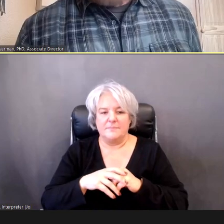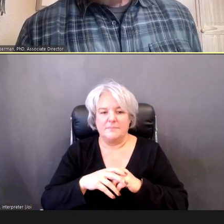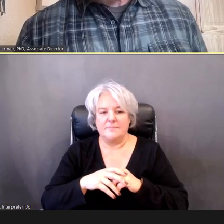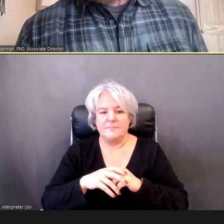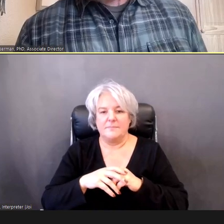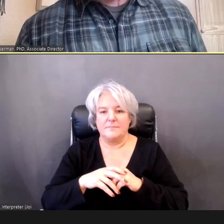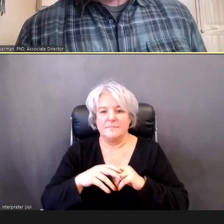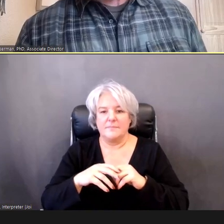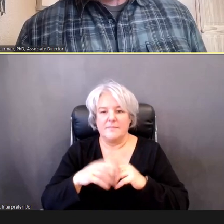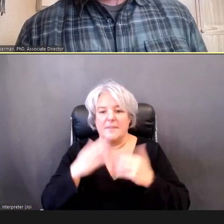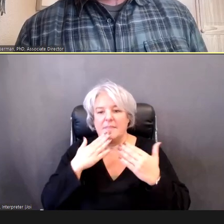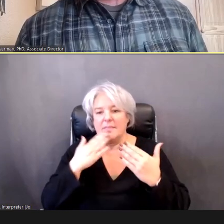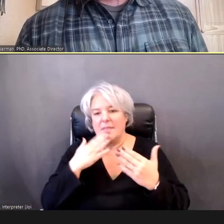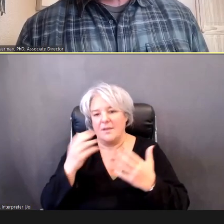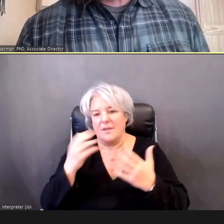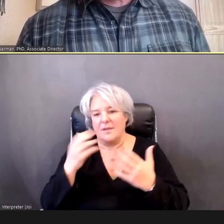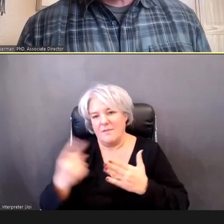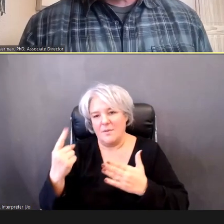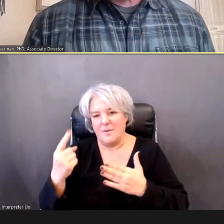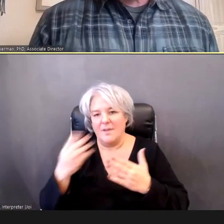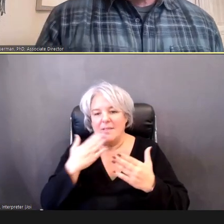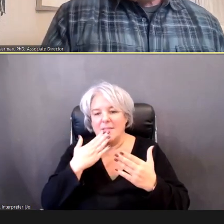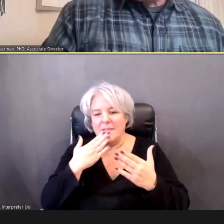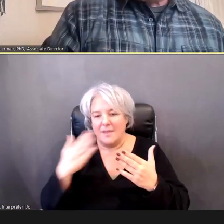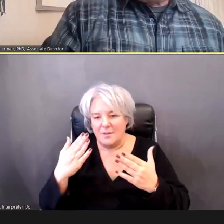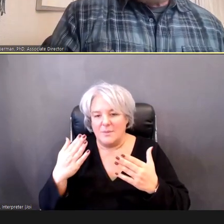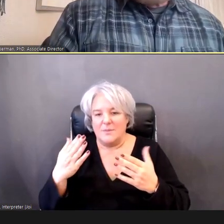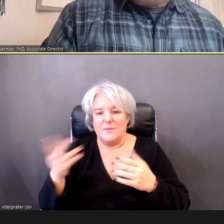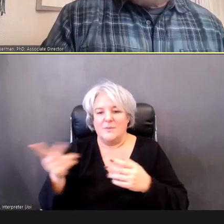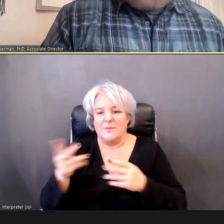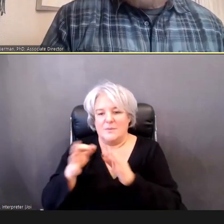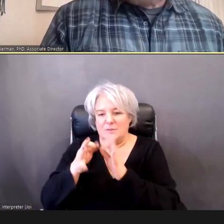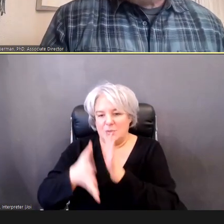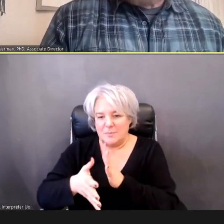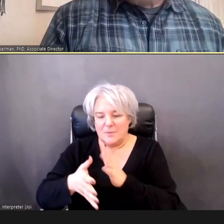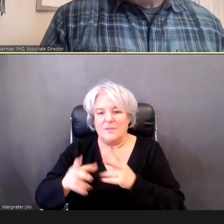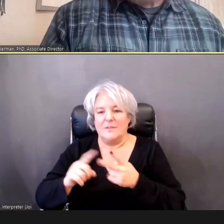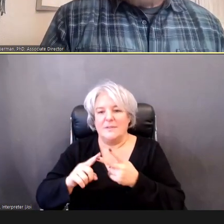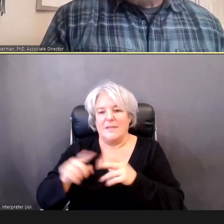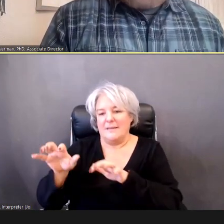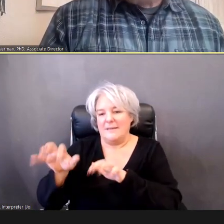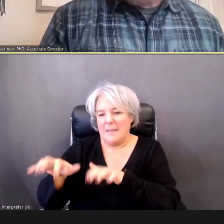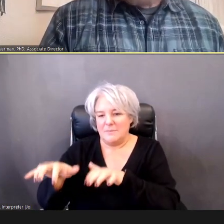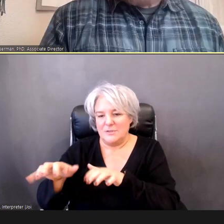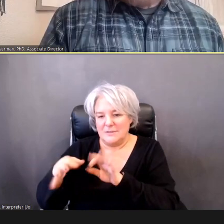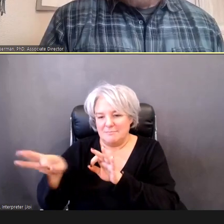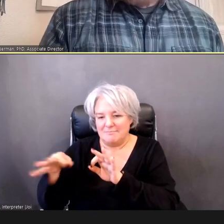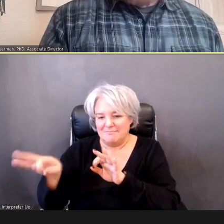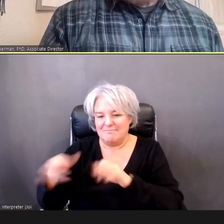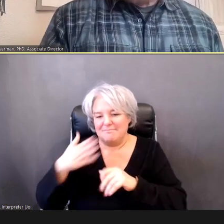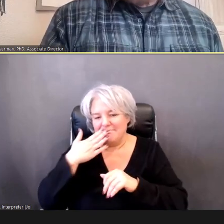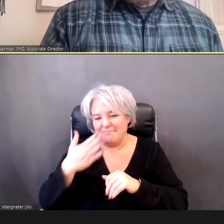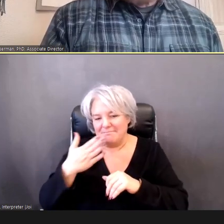you, to our interpreter and -- interpreters and captioner, thank you, Gunnar for your background technical support, and Terry, of